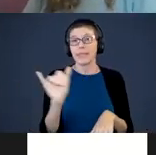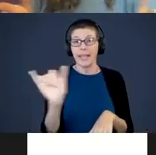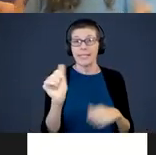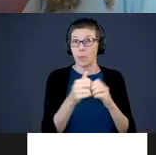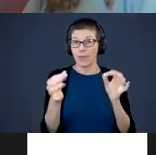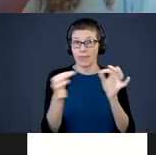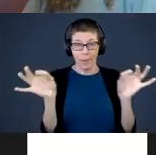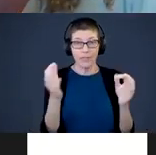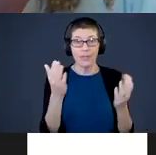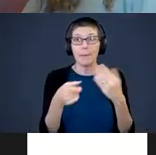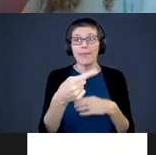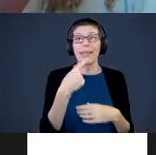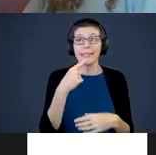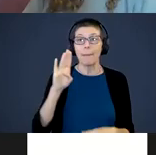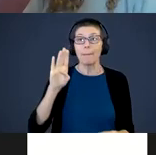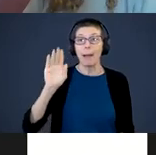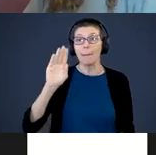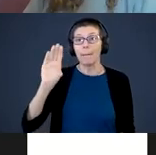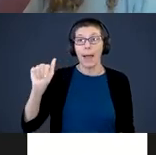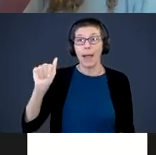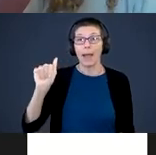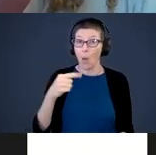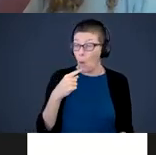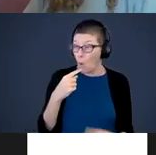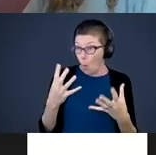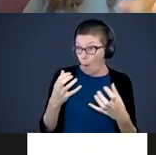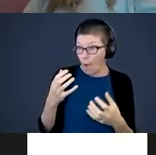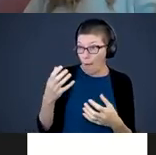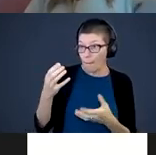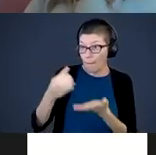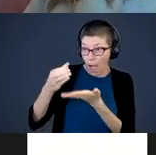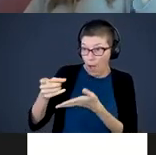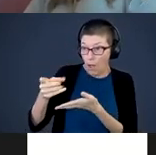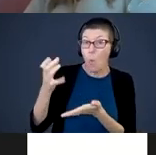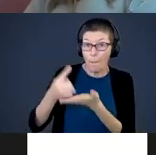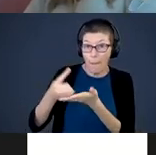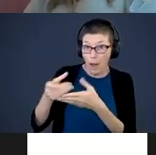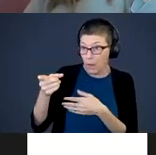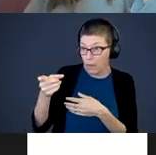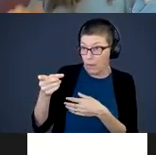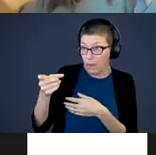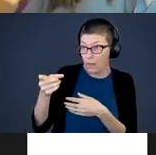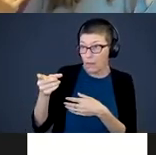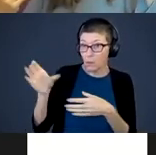maybe they say “ba ba ba”, you say, “You want your bottle? You want your bottle.?” You wait for them